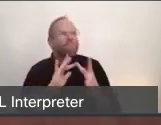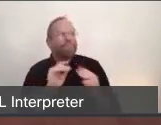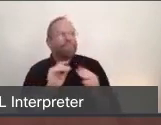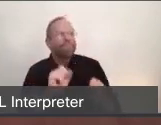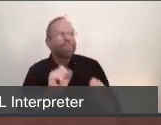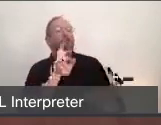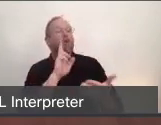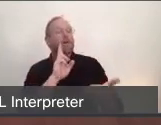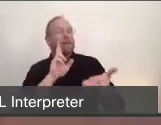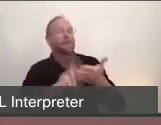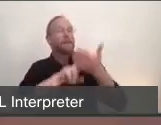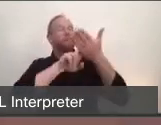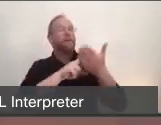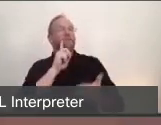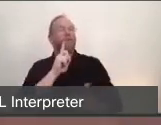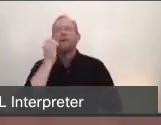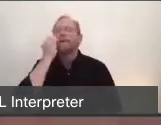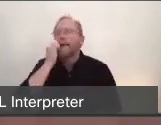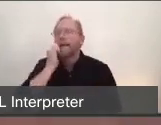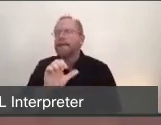to receive daily status updates from Marin County Health.